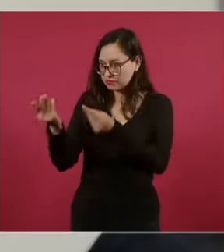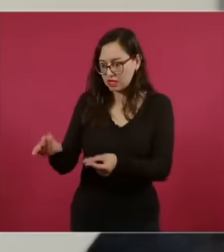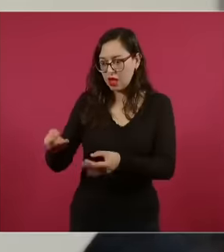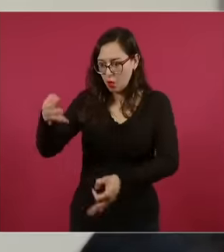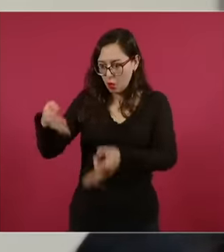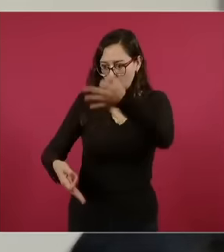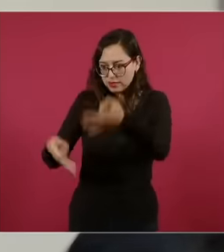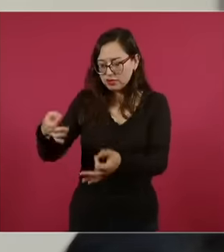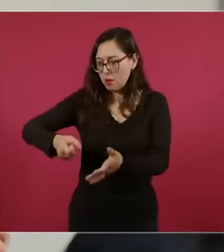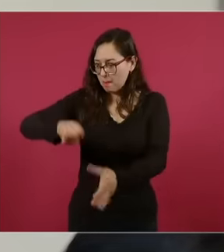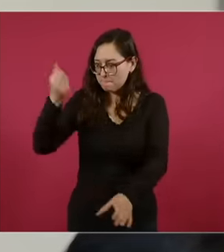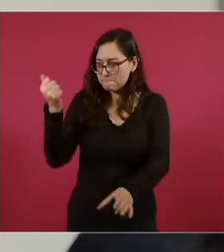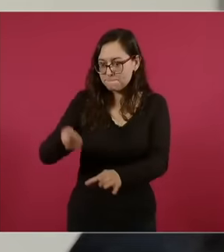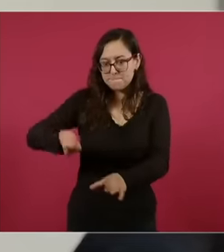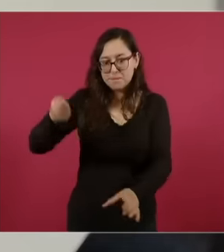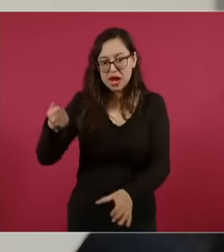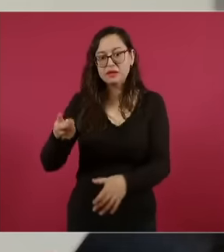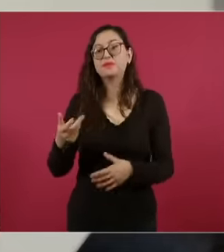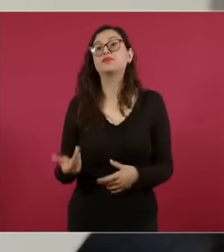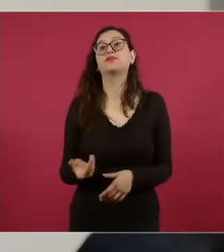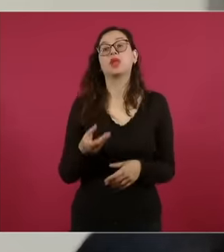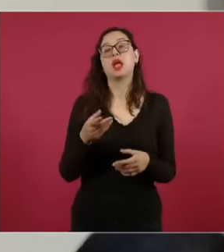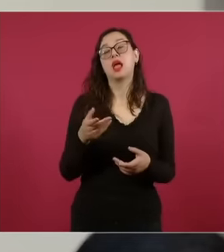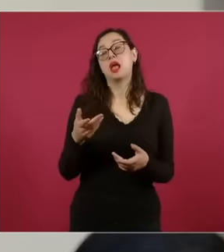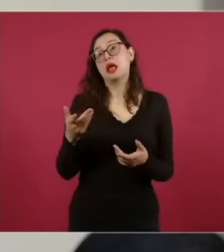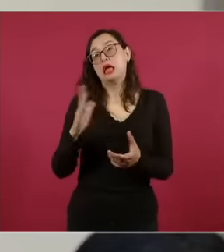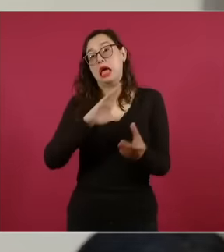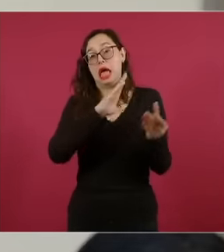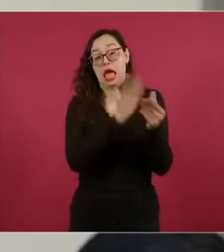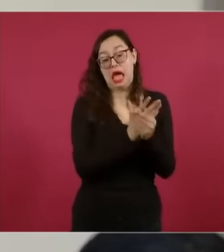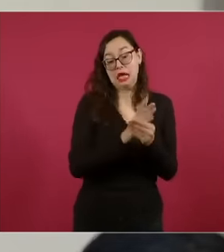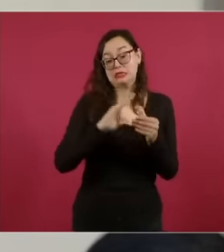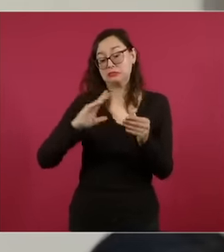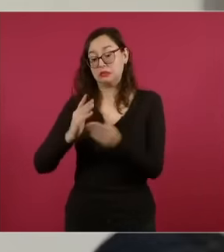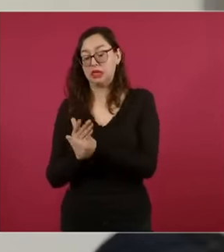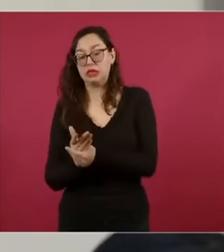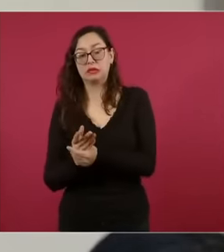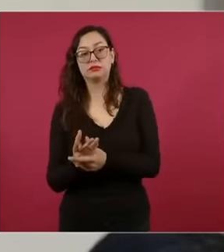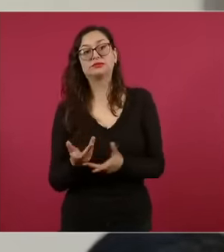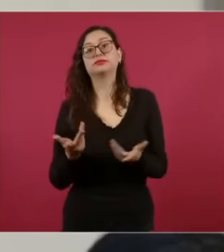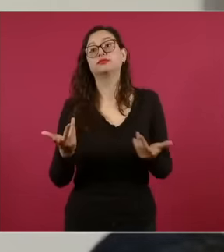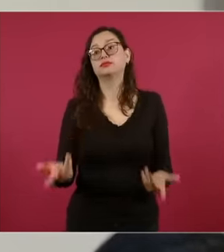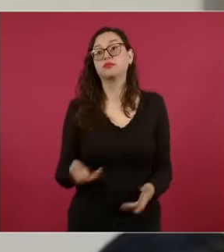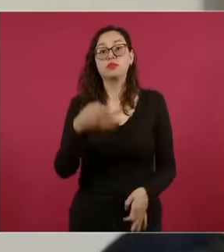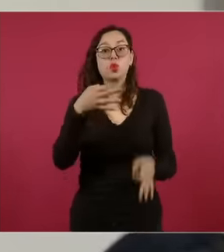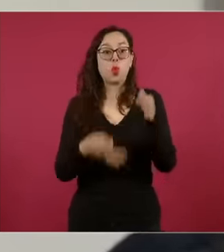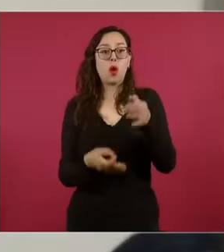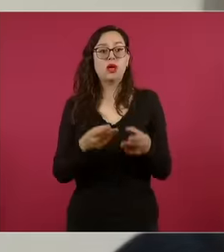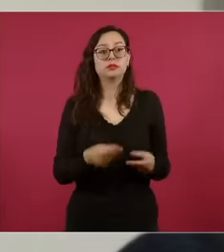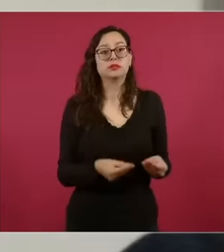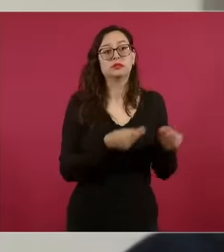have been in the supreme court they have been in other eh on the tables of other judges and you come back You are